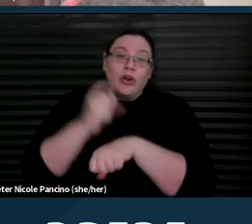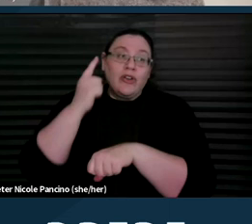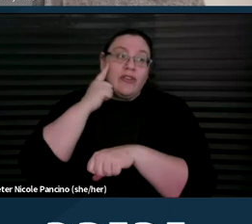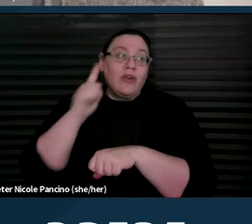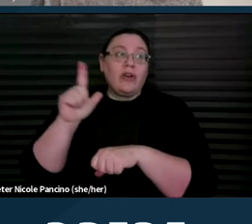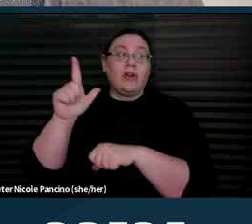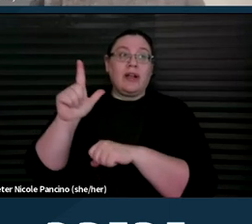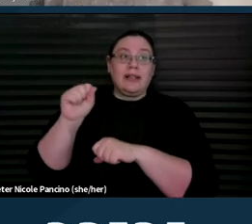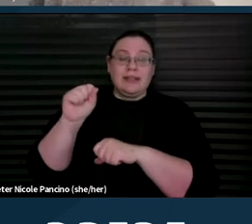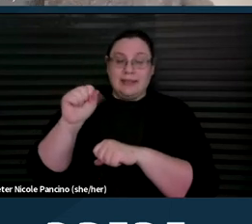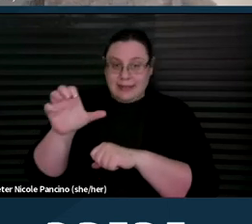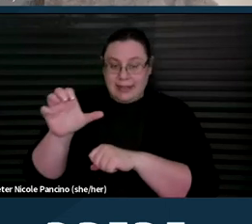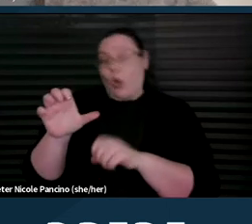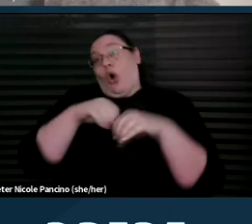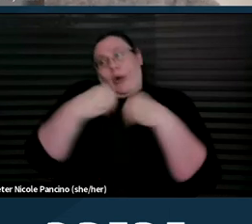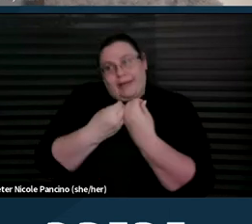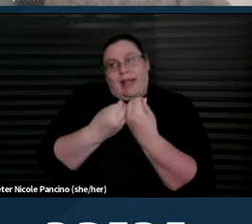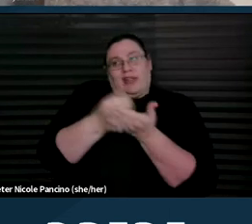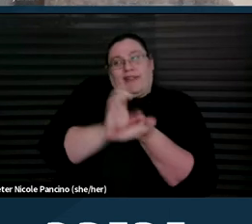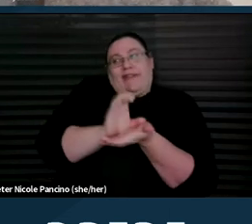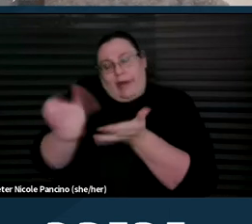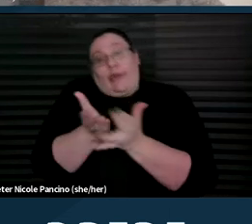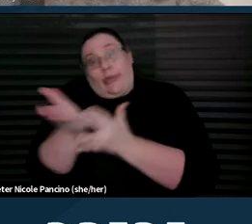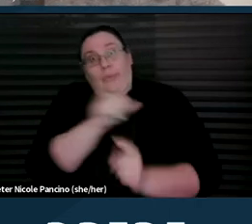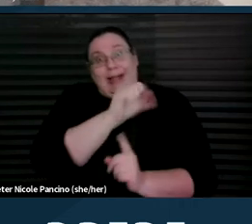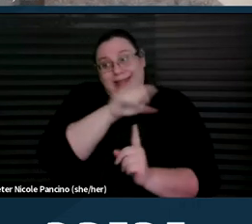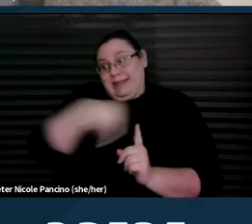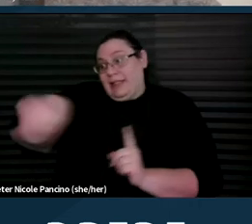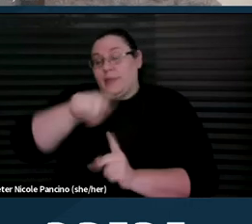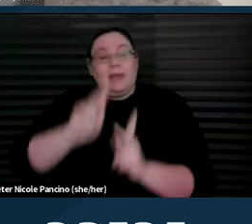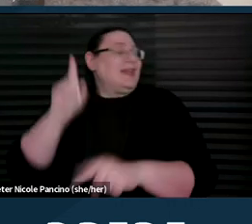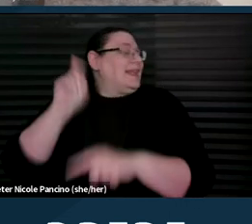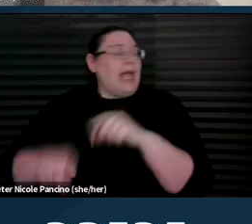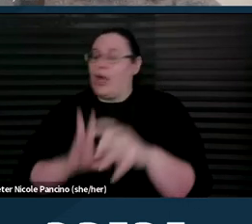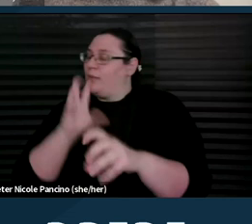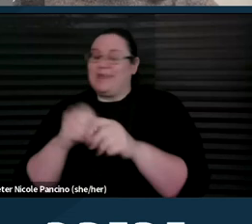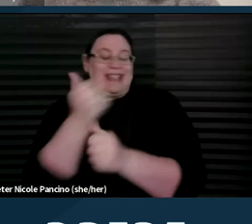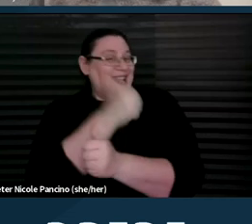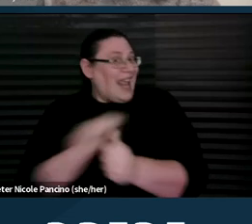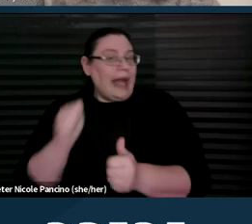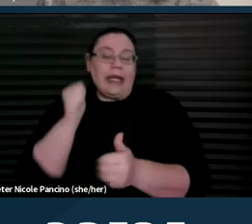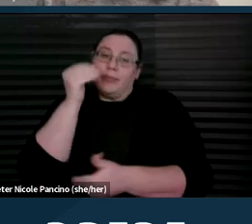or organizations funded by LSC may not participate in any proceeding or litigation